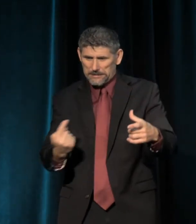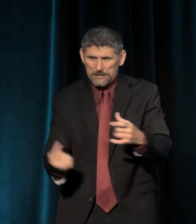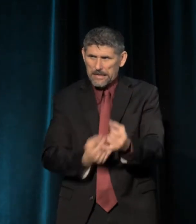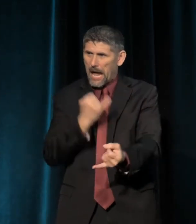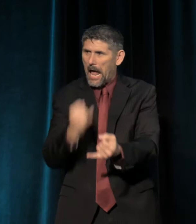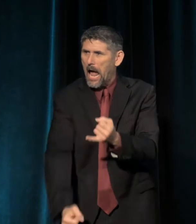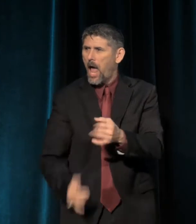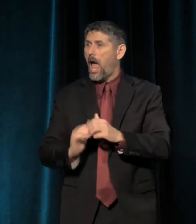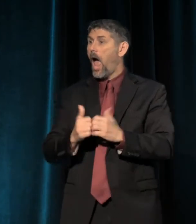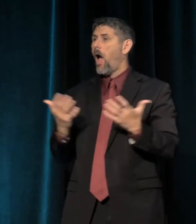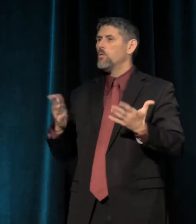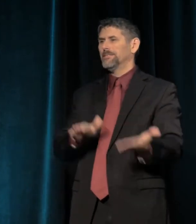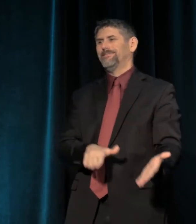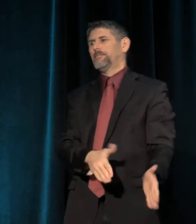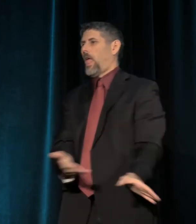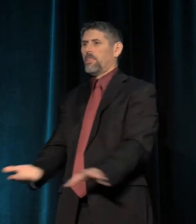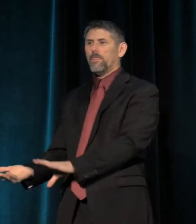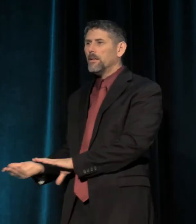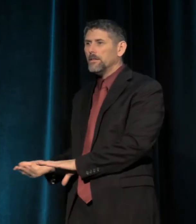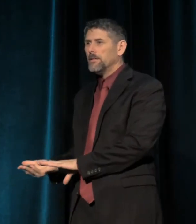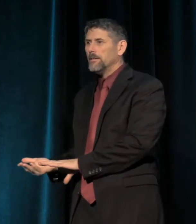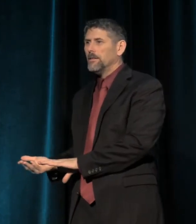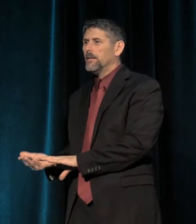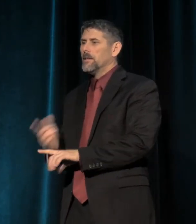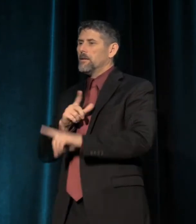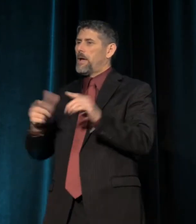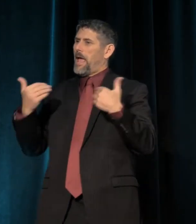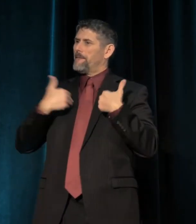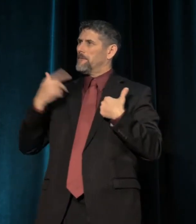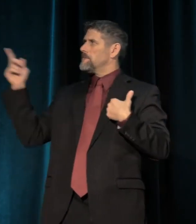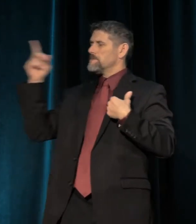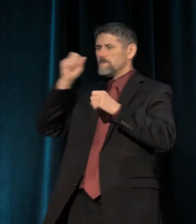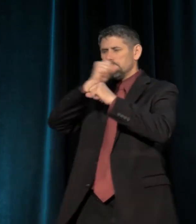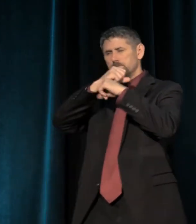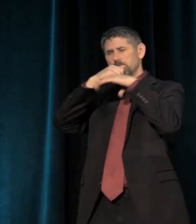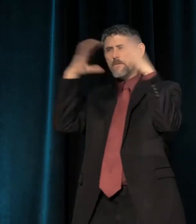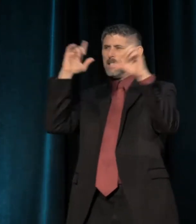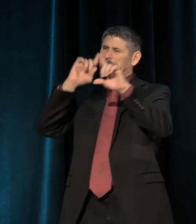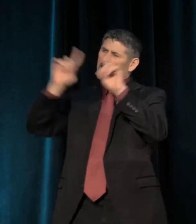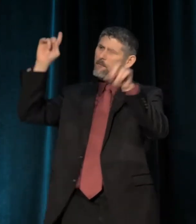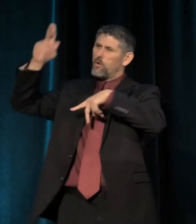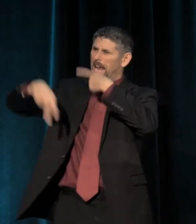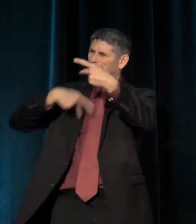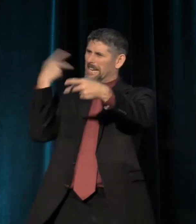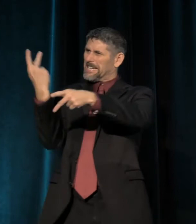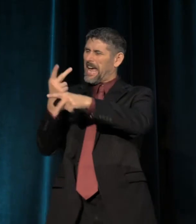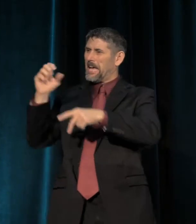But these artists thought of a different kind of spiral. One of the artists in the collective, Hale Woodruff,